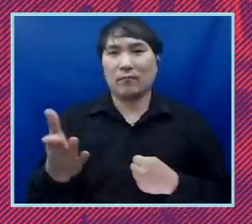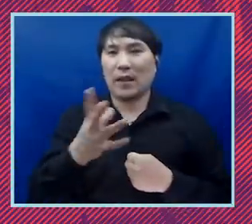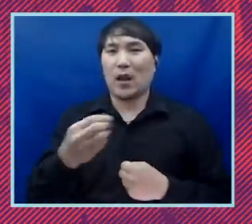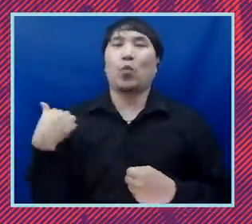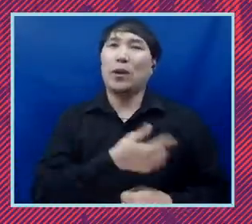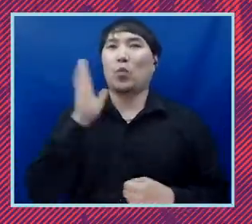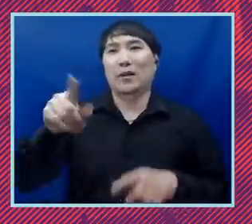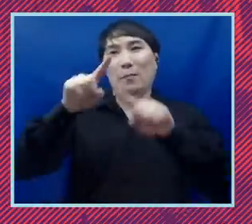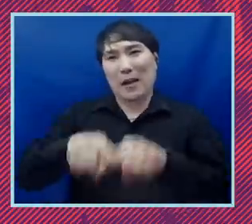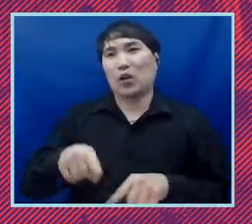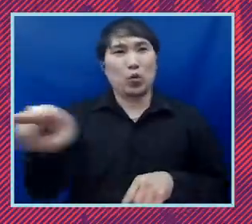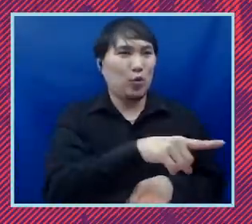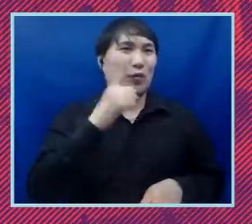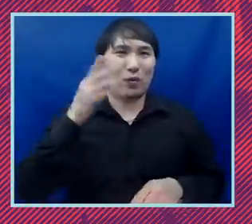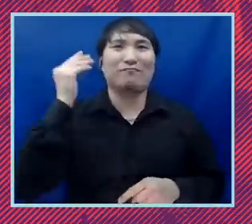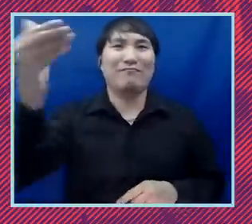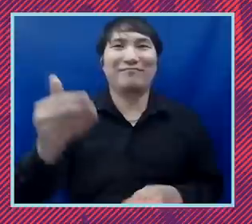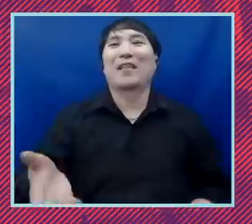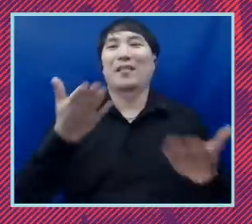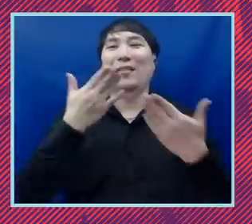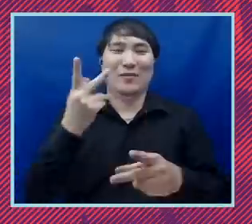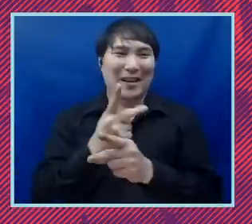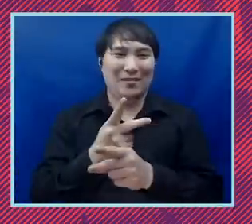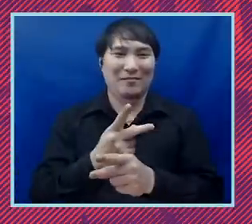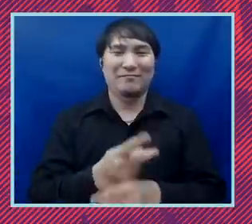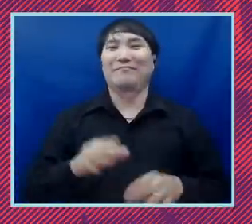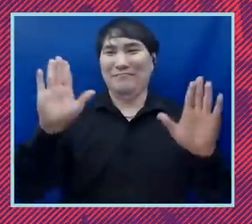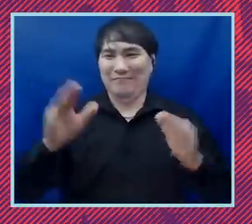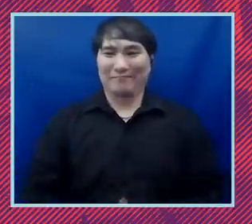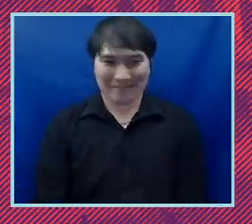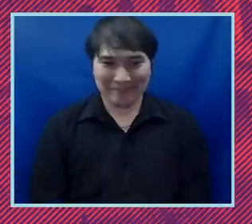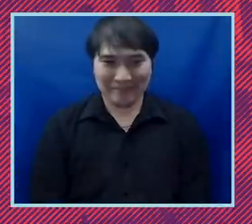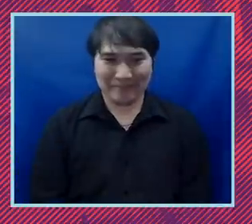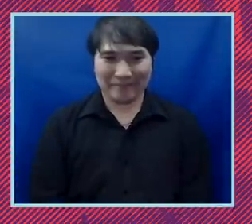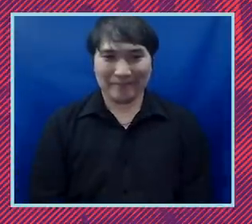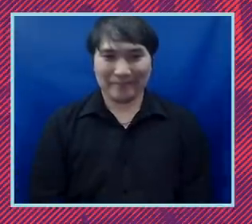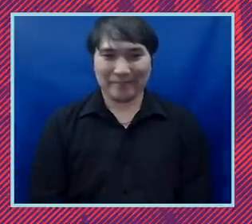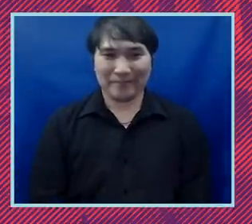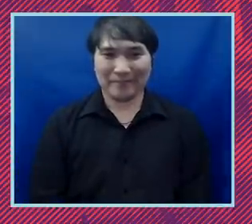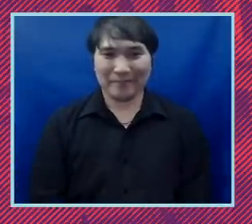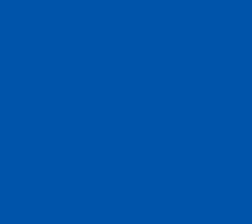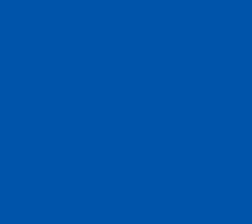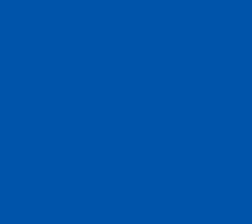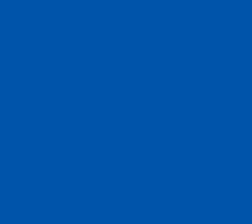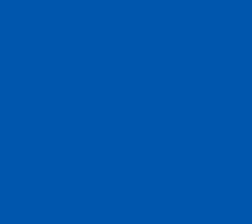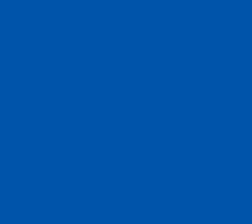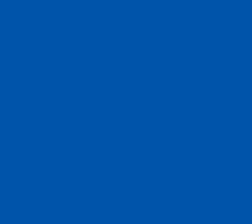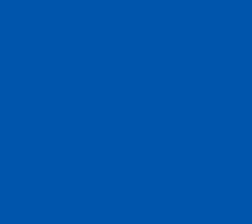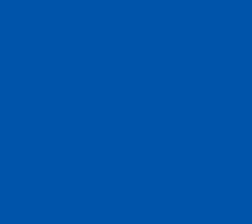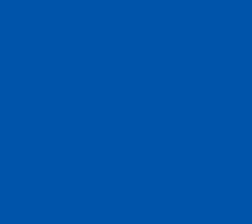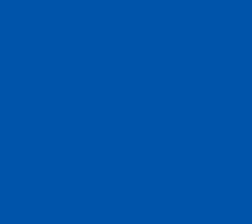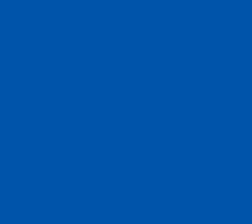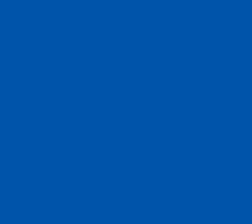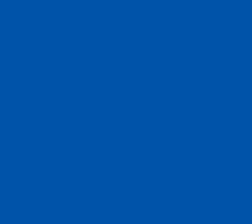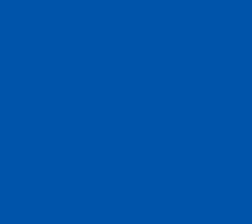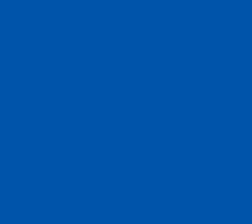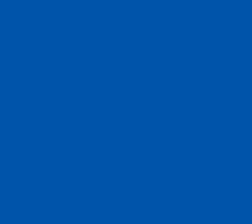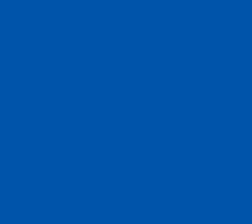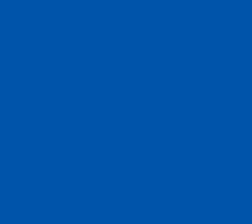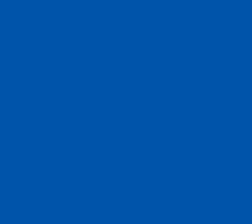that we're counting upon you for the long haul so take good care okay we'll sign off